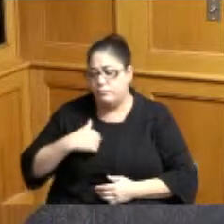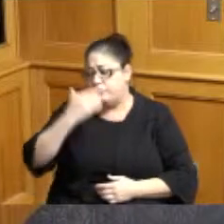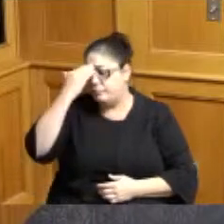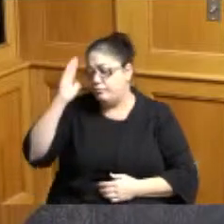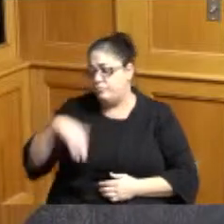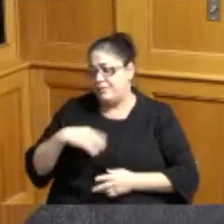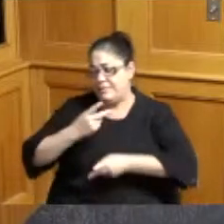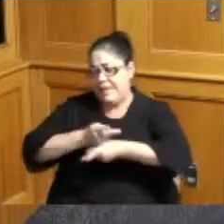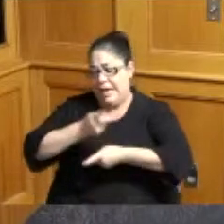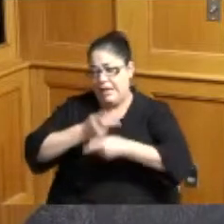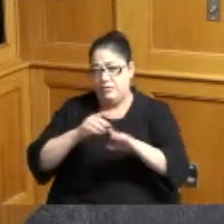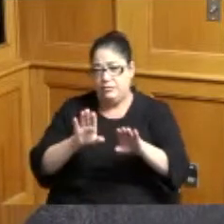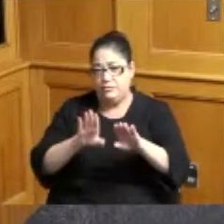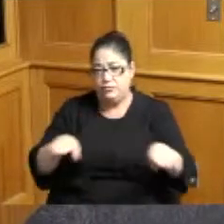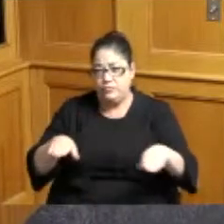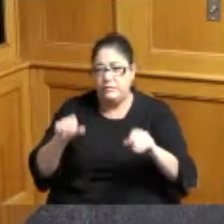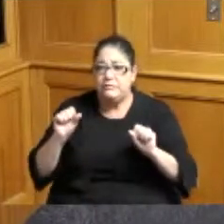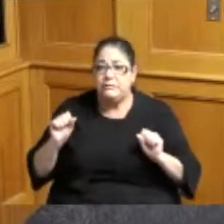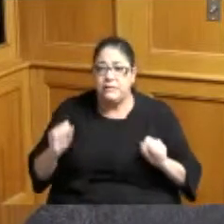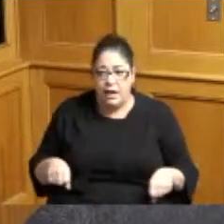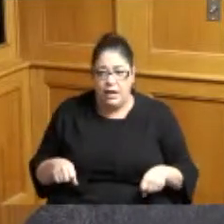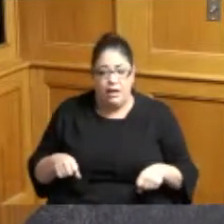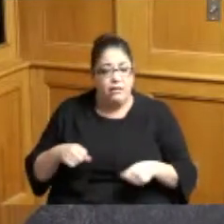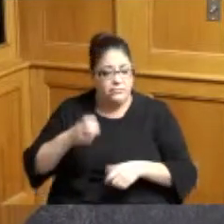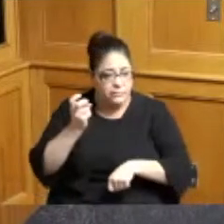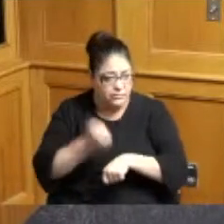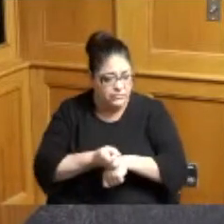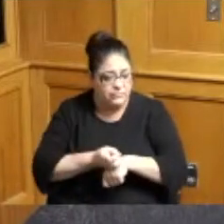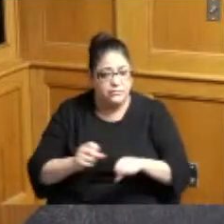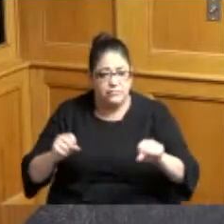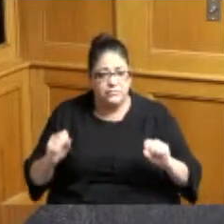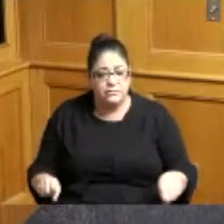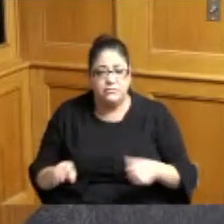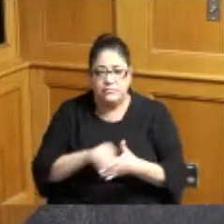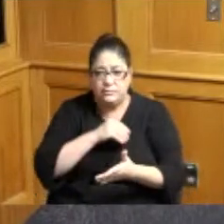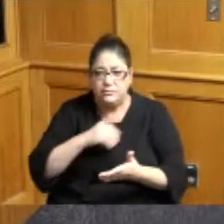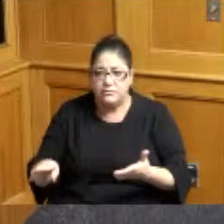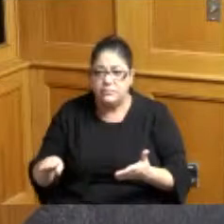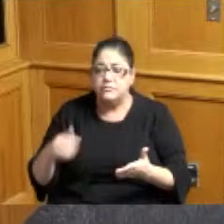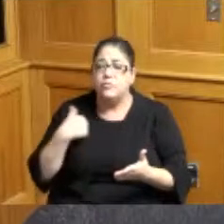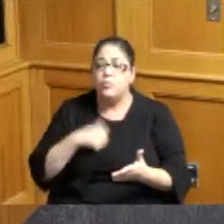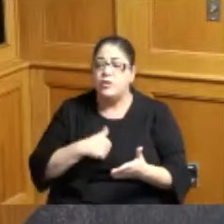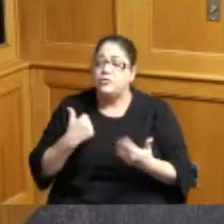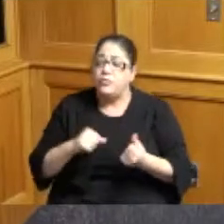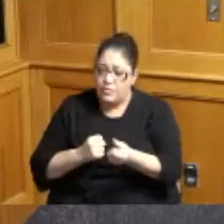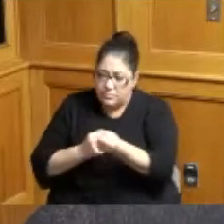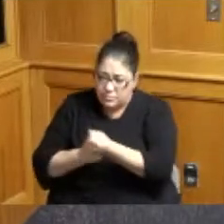can be difficult and expensive and Hamilton County has pushed to boost its support for